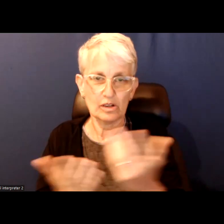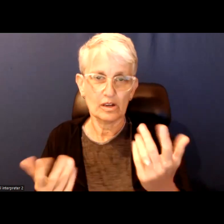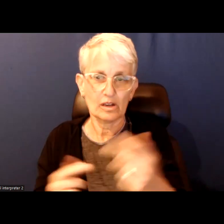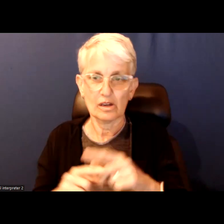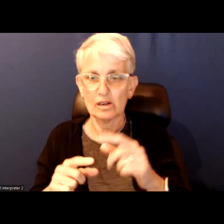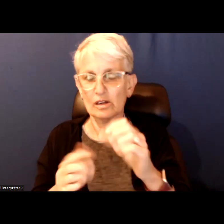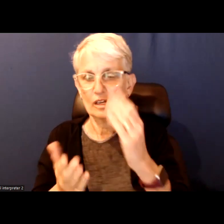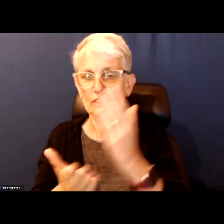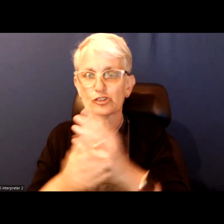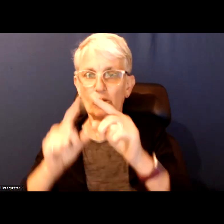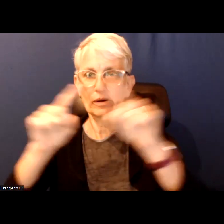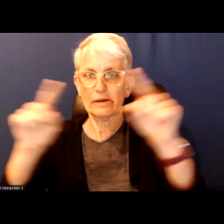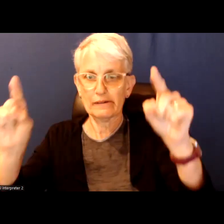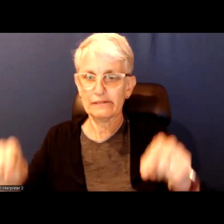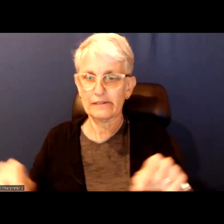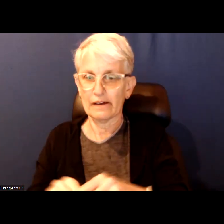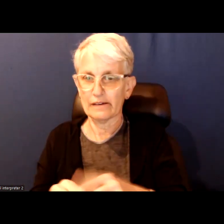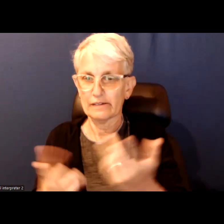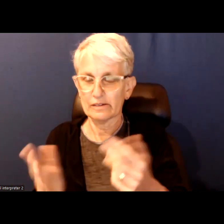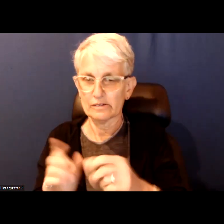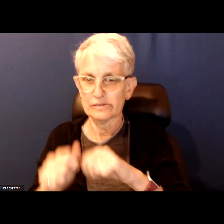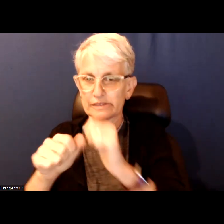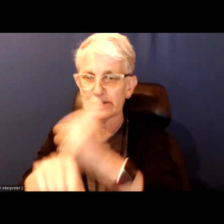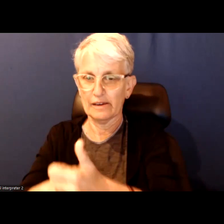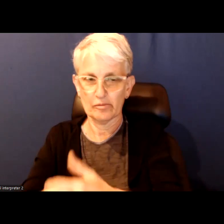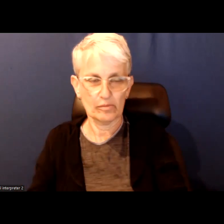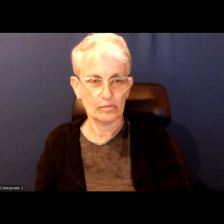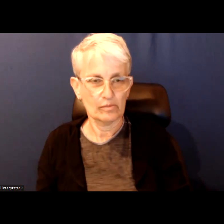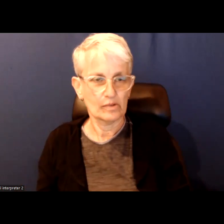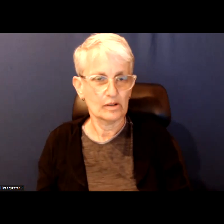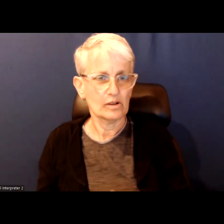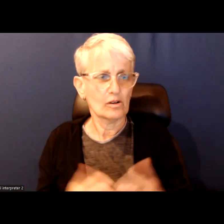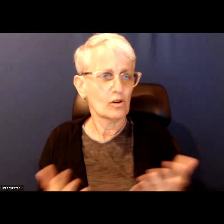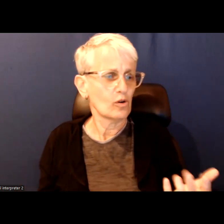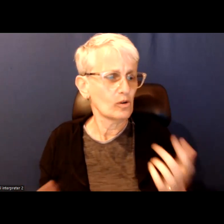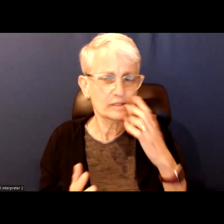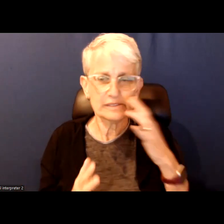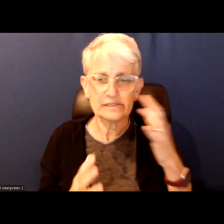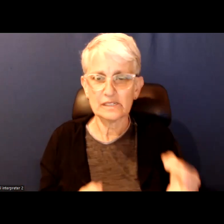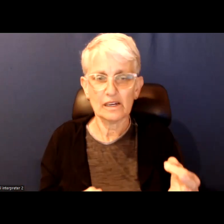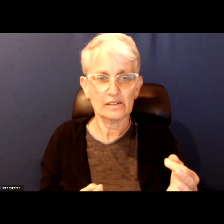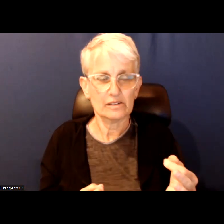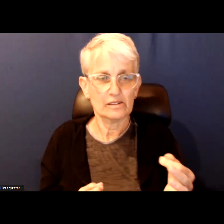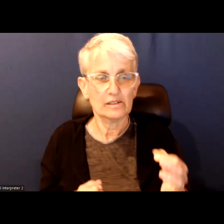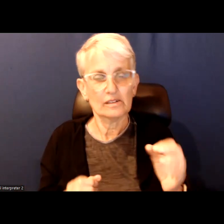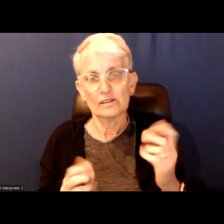put in. Or the decision to be made on the ability to drink in parks.